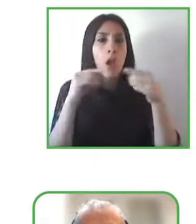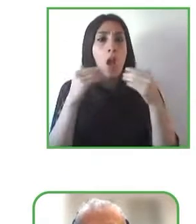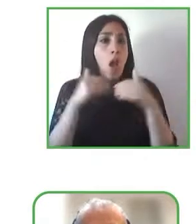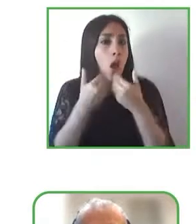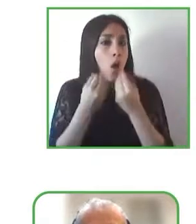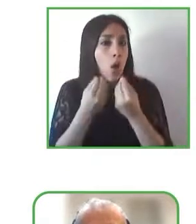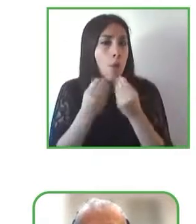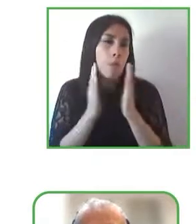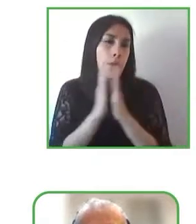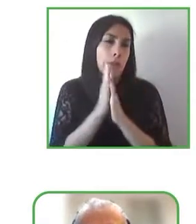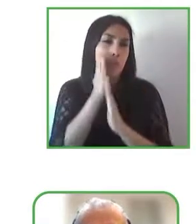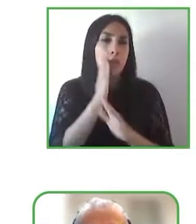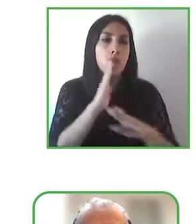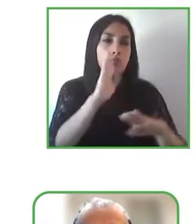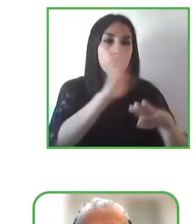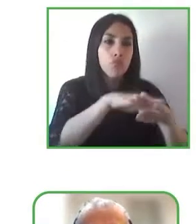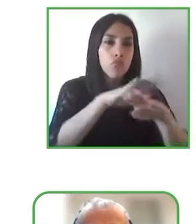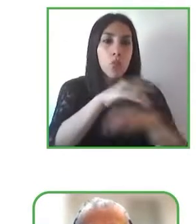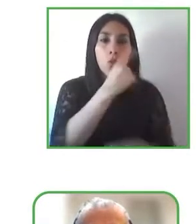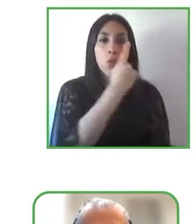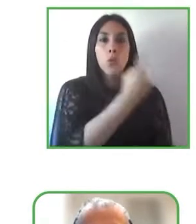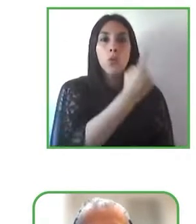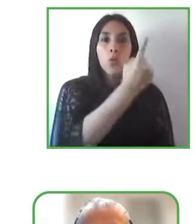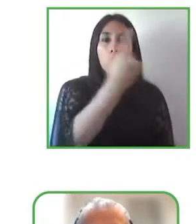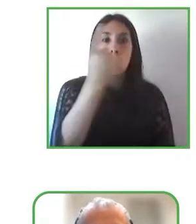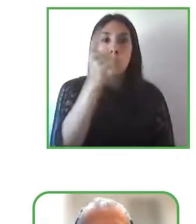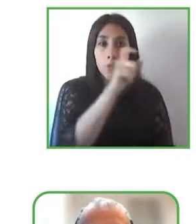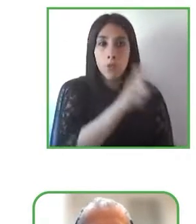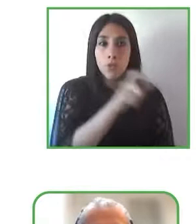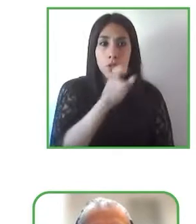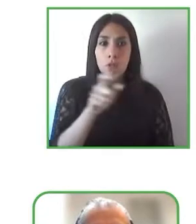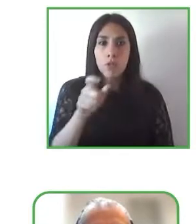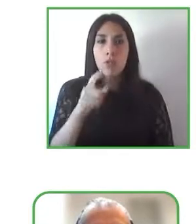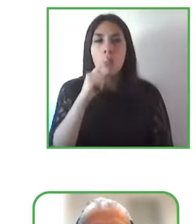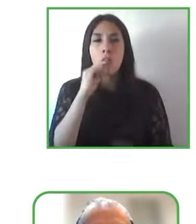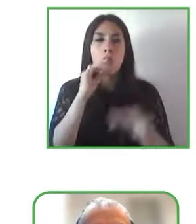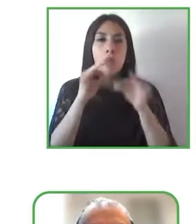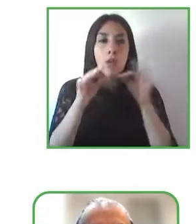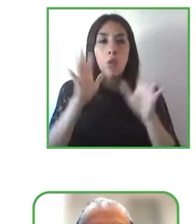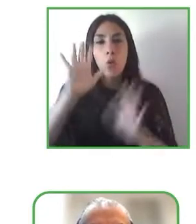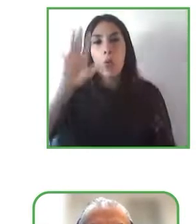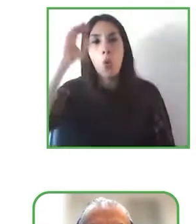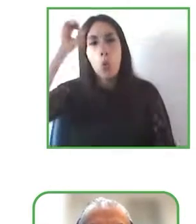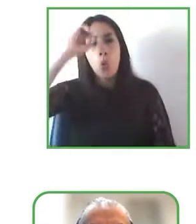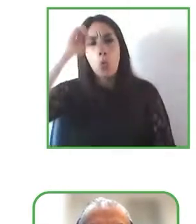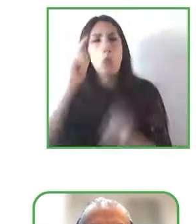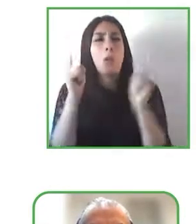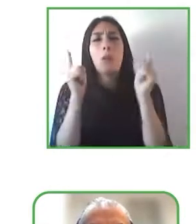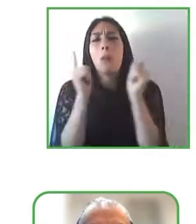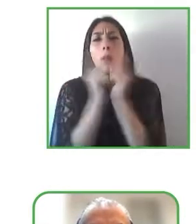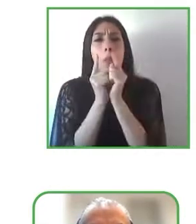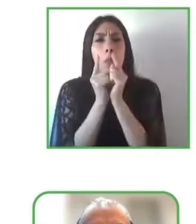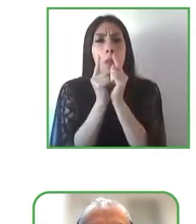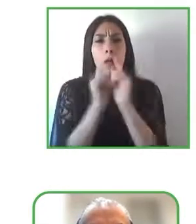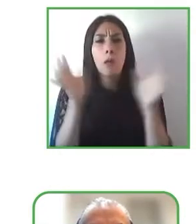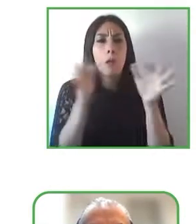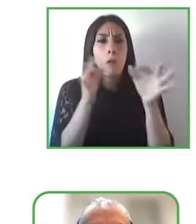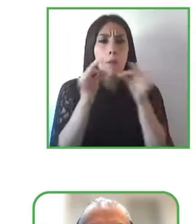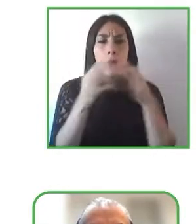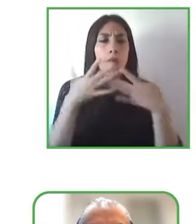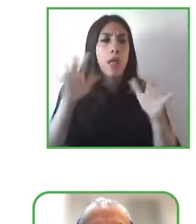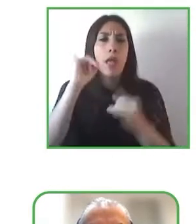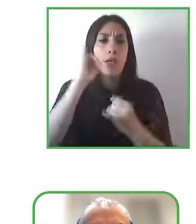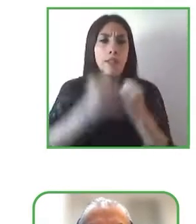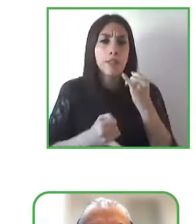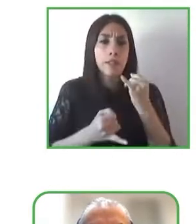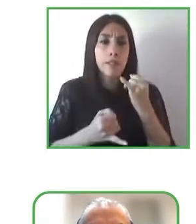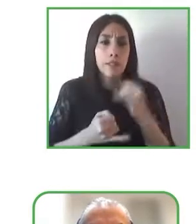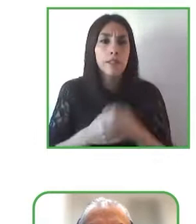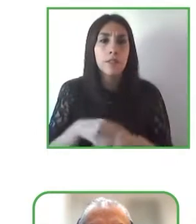ask each one of the speakers a sentence that gives a conclusion that summarizes their view